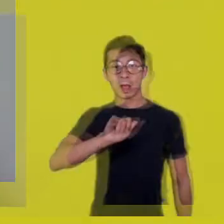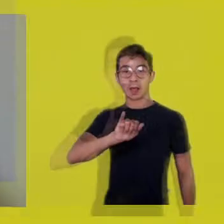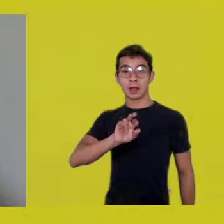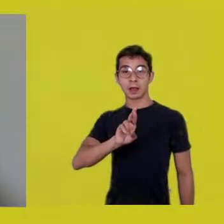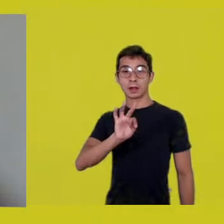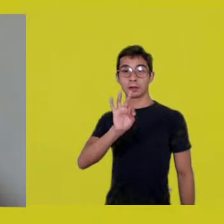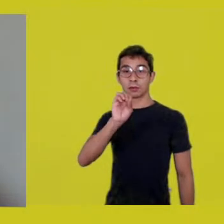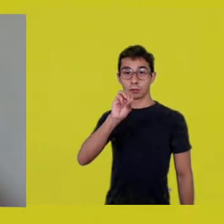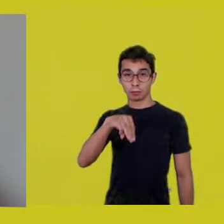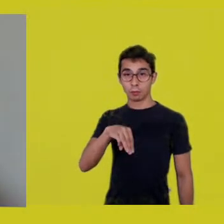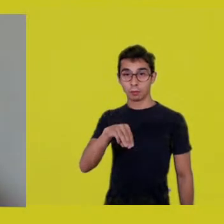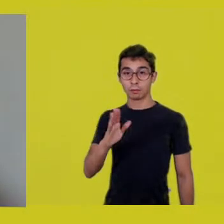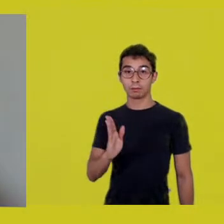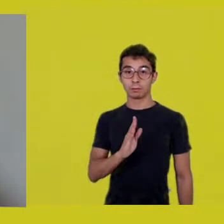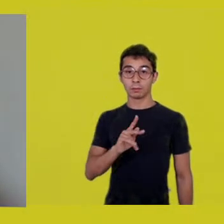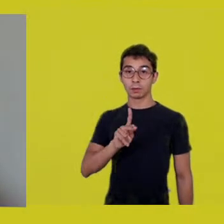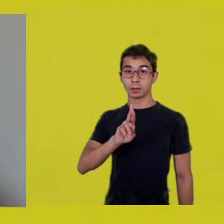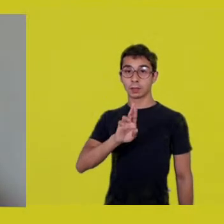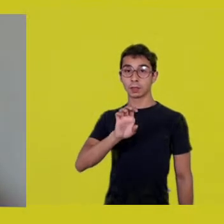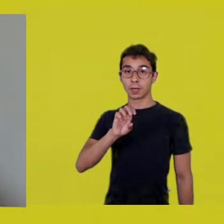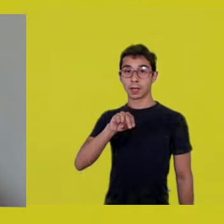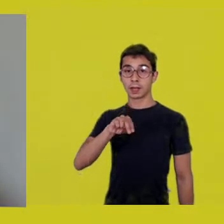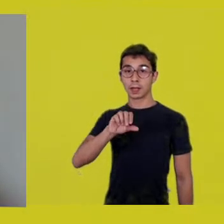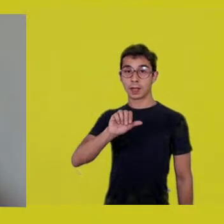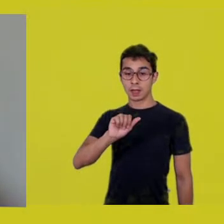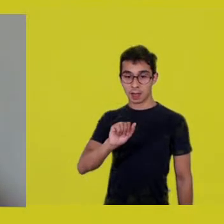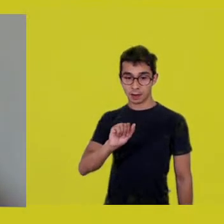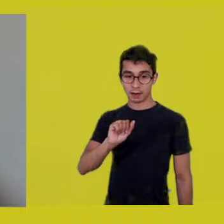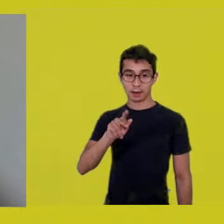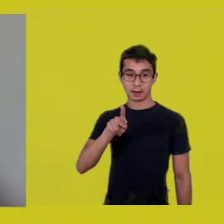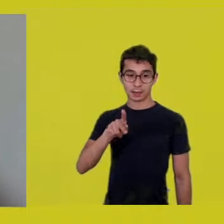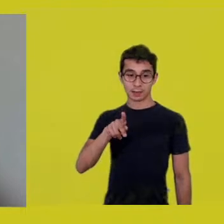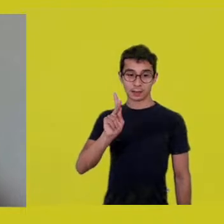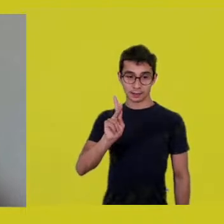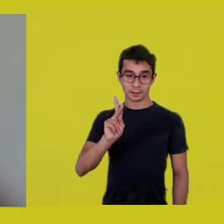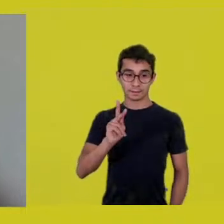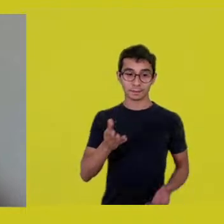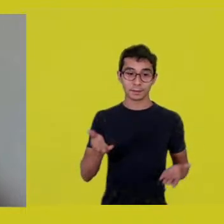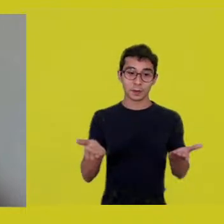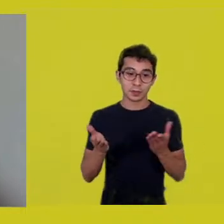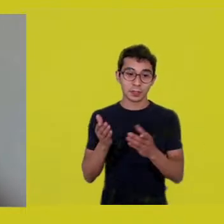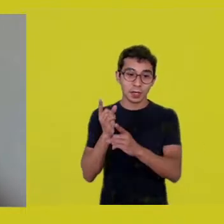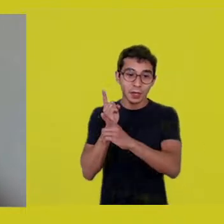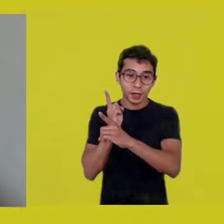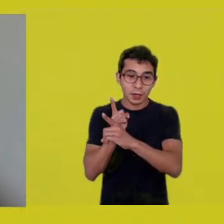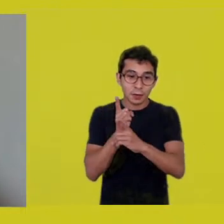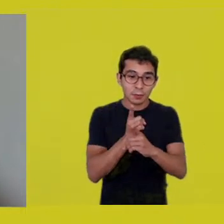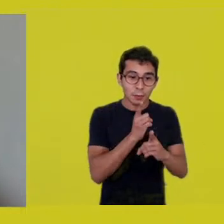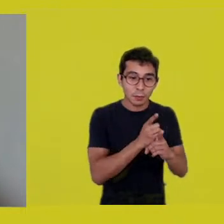in this meeting which we call Cosmovisions: Earth.